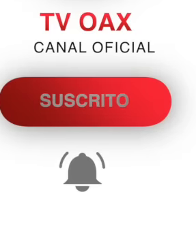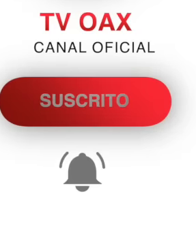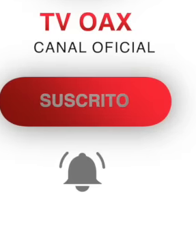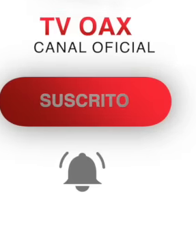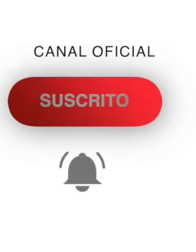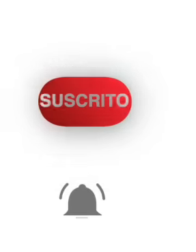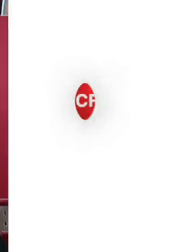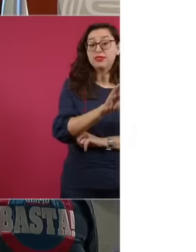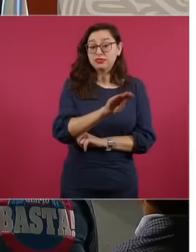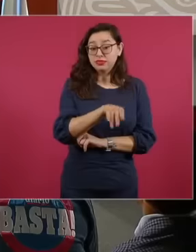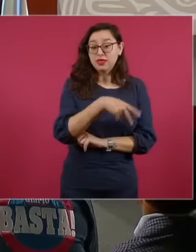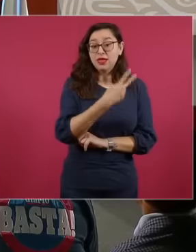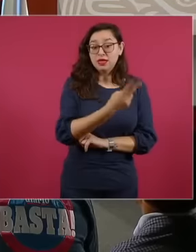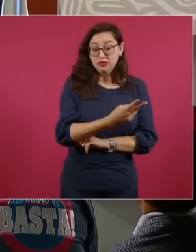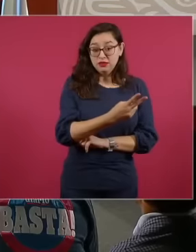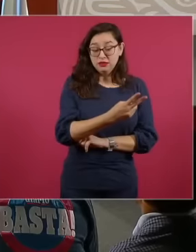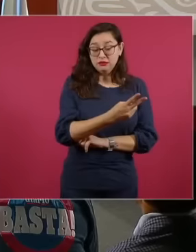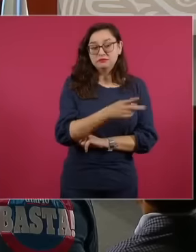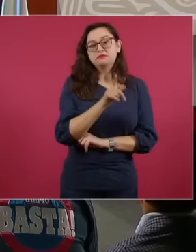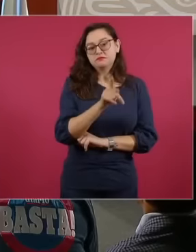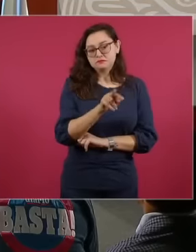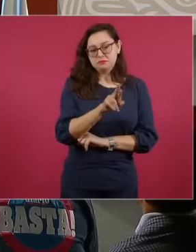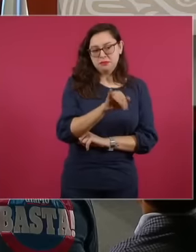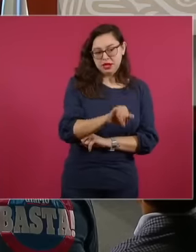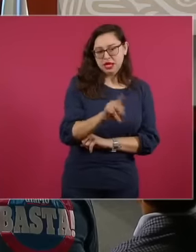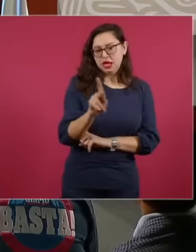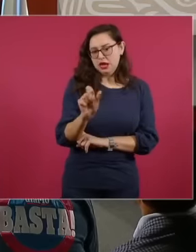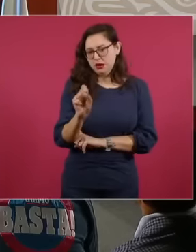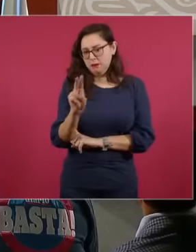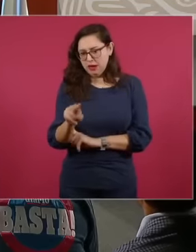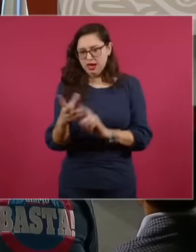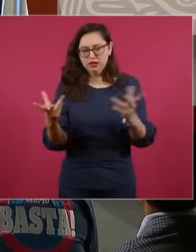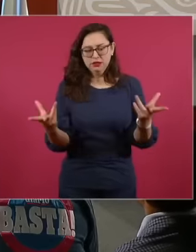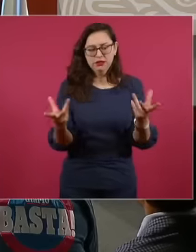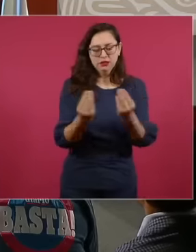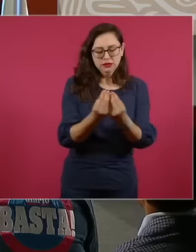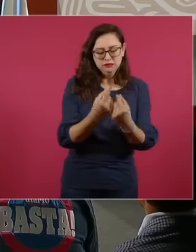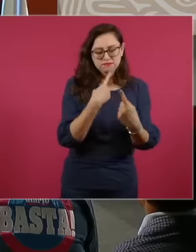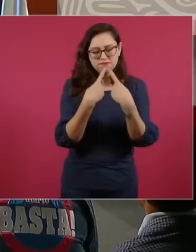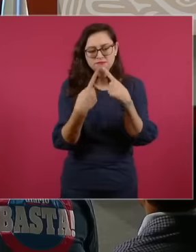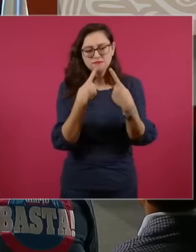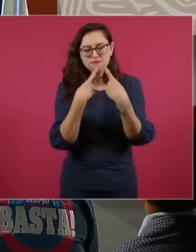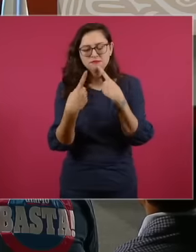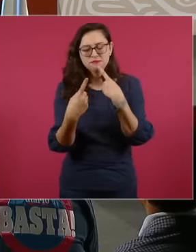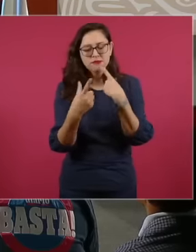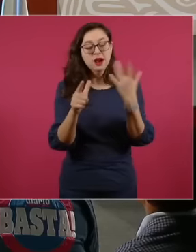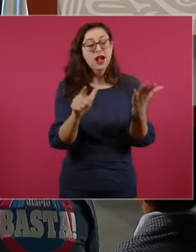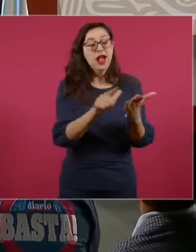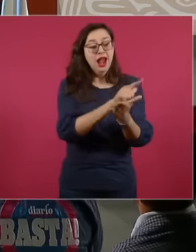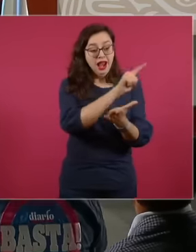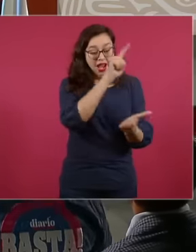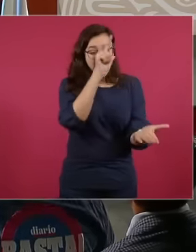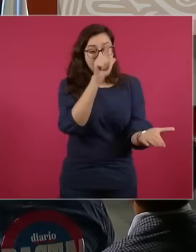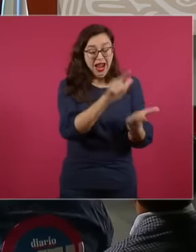the Prean legislators approved the reform of a secondary law. This